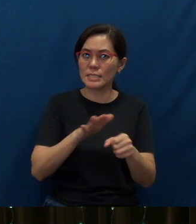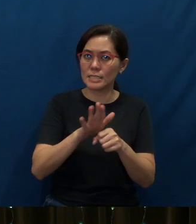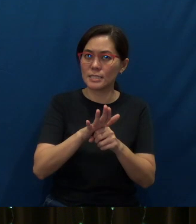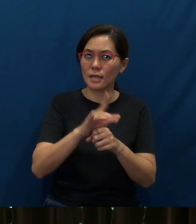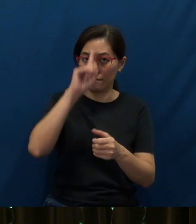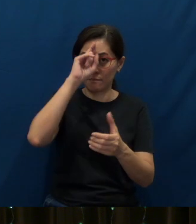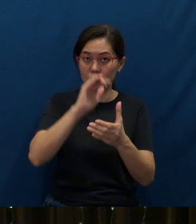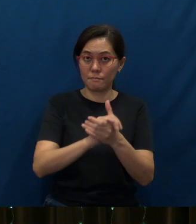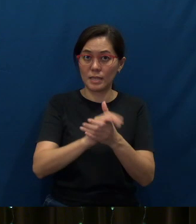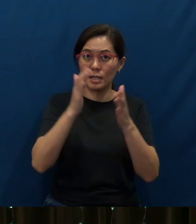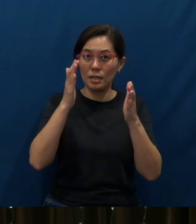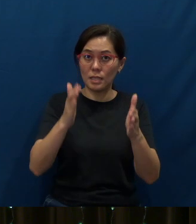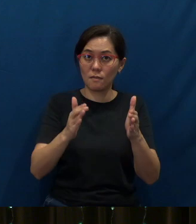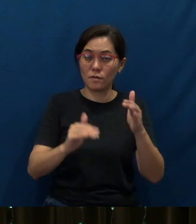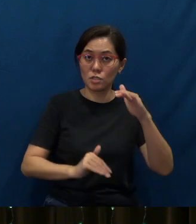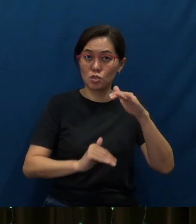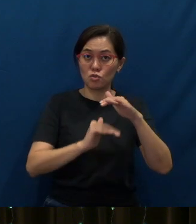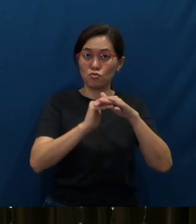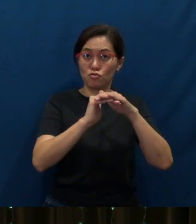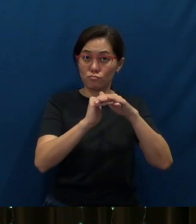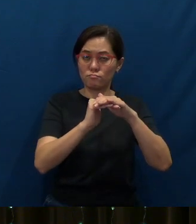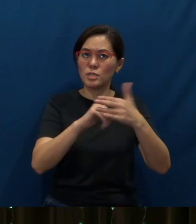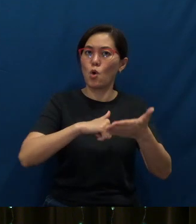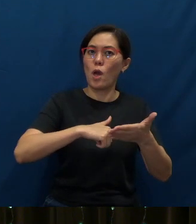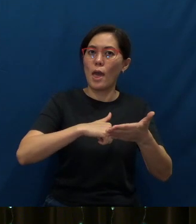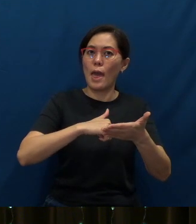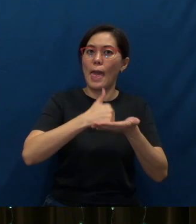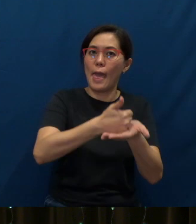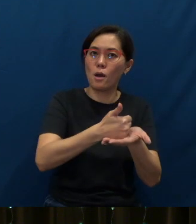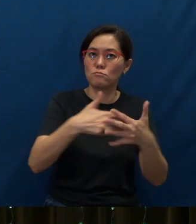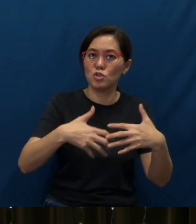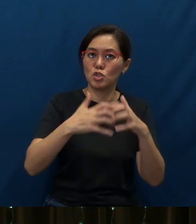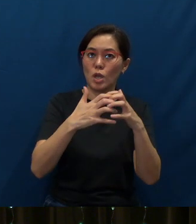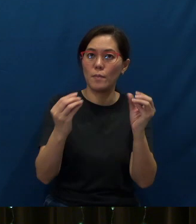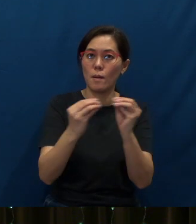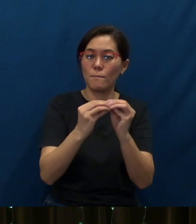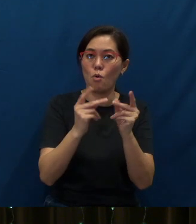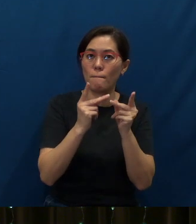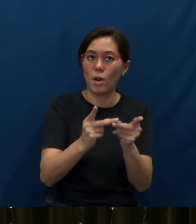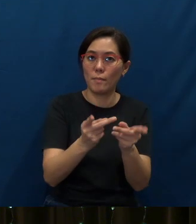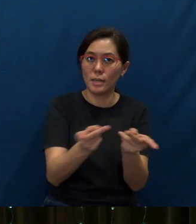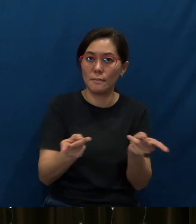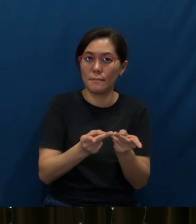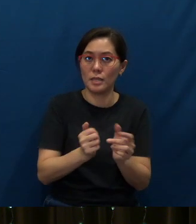was reached, we would help to establish a more permanent place of worship.